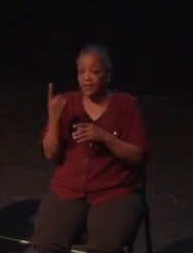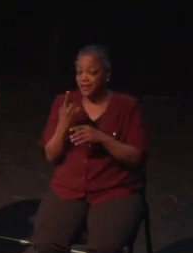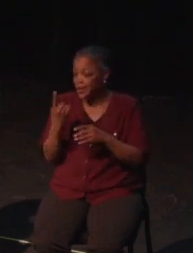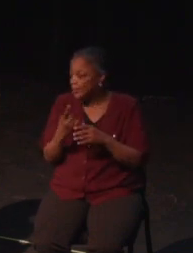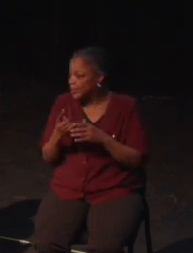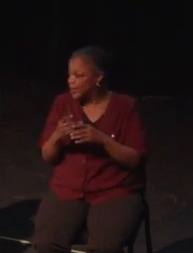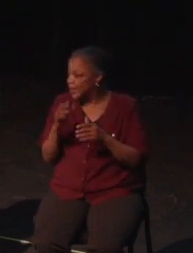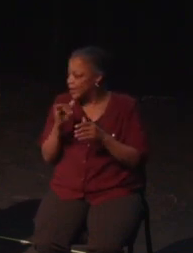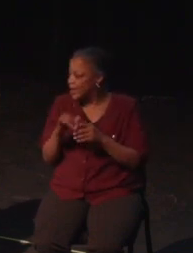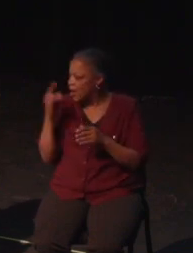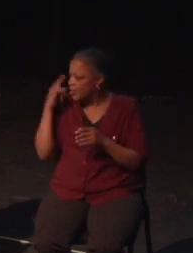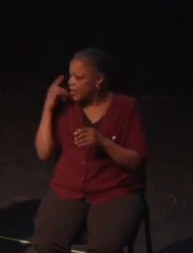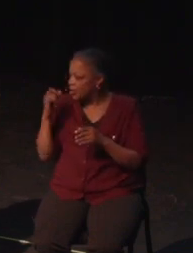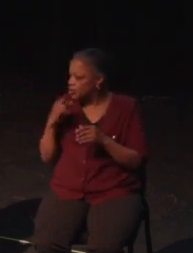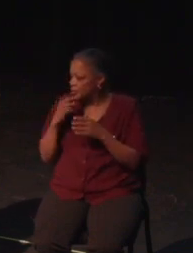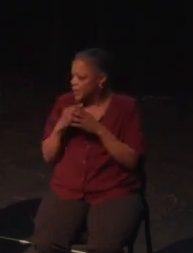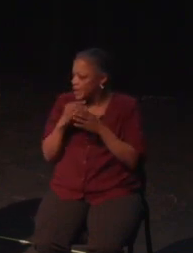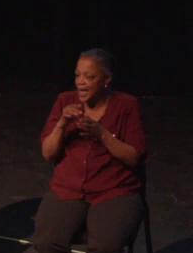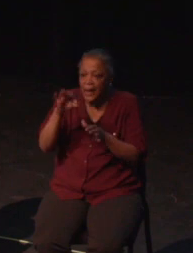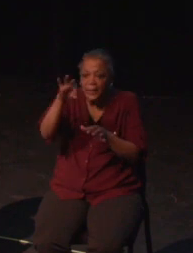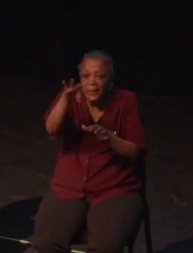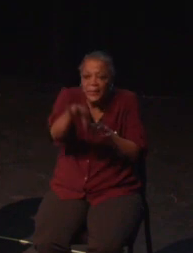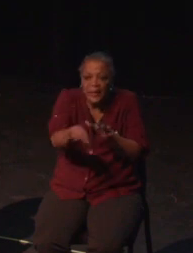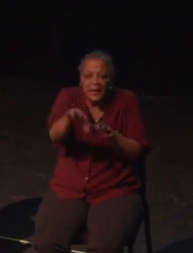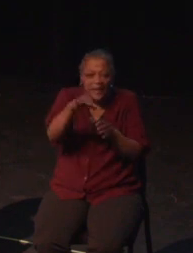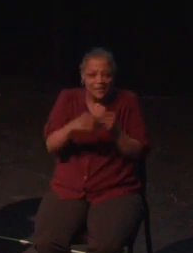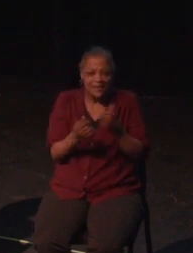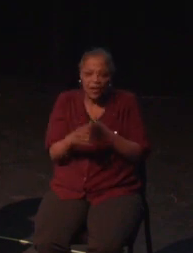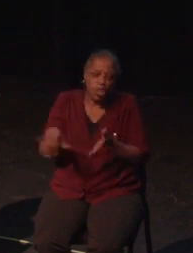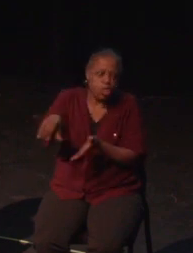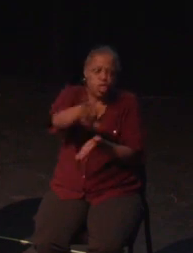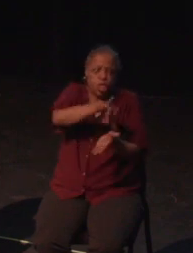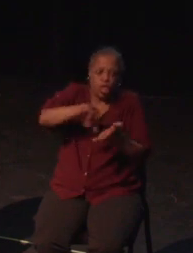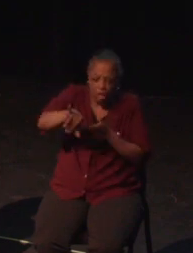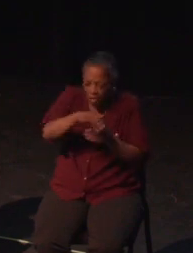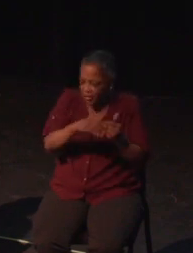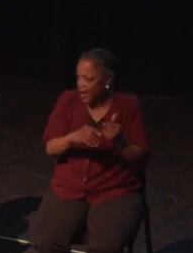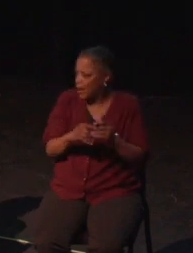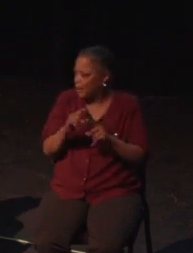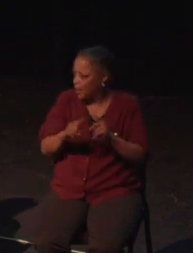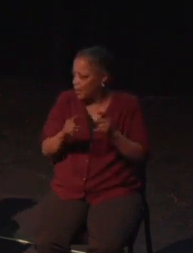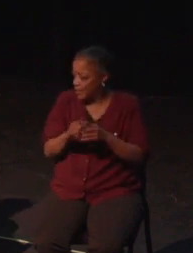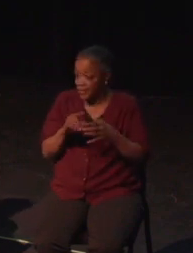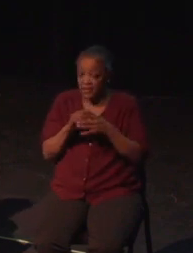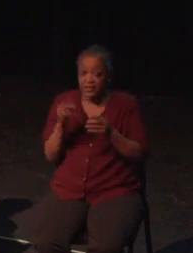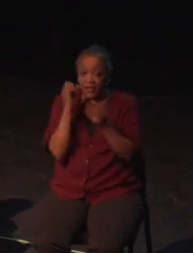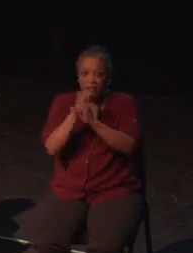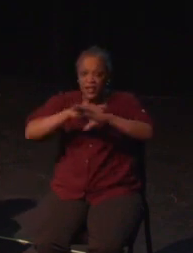I died 40 times on the second boss. It has relatively simple controls by today's standards, but I still struggled. Button mapping allowed me to customize the game